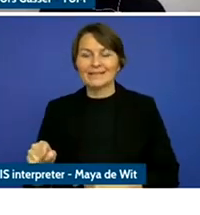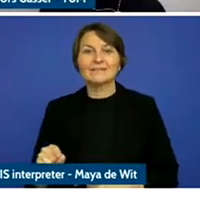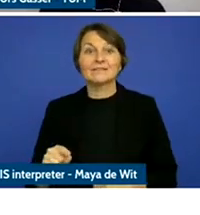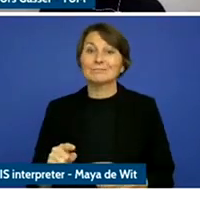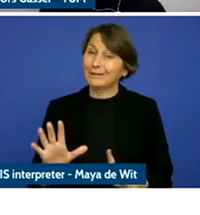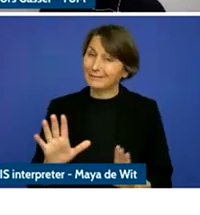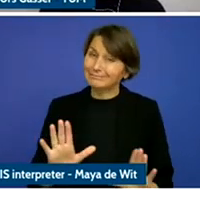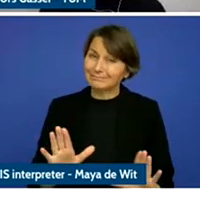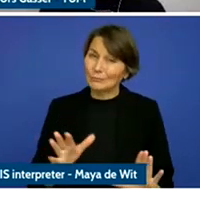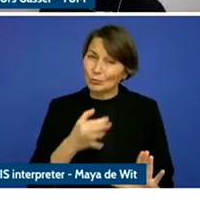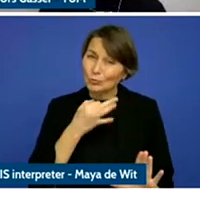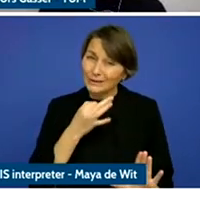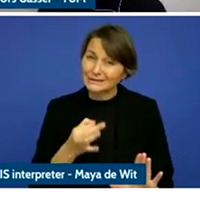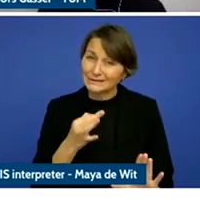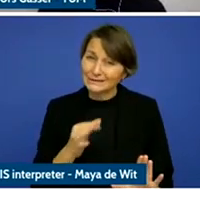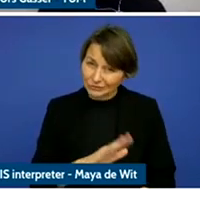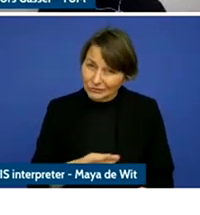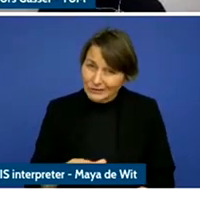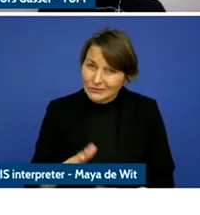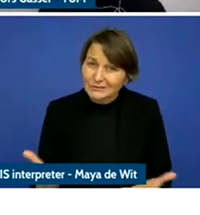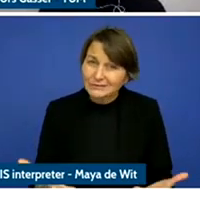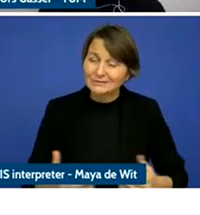risks with for children as well.